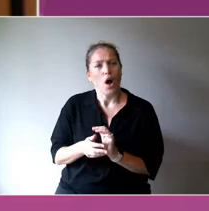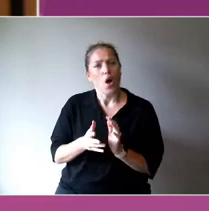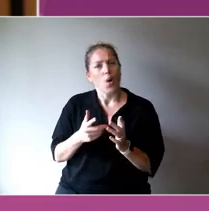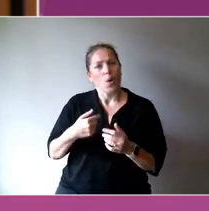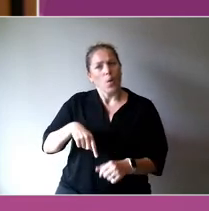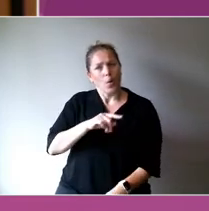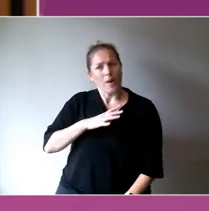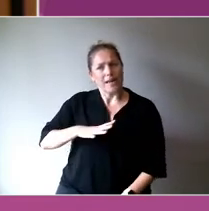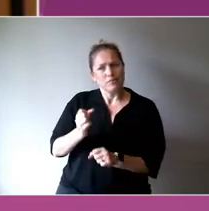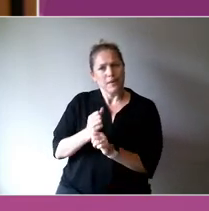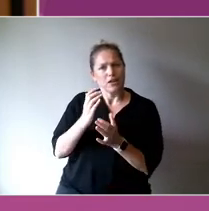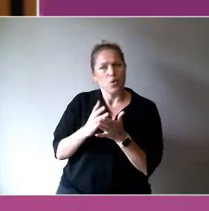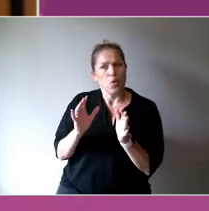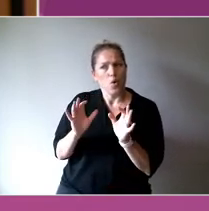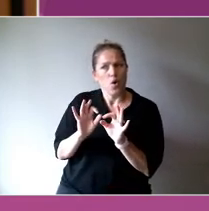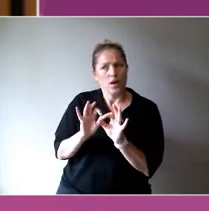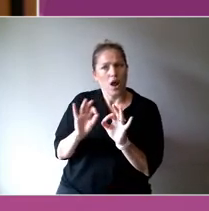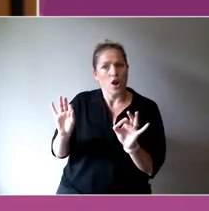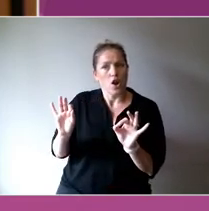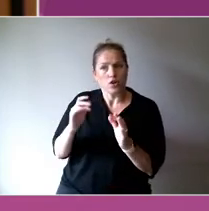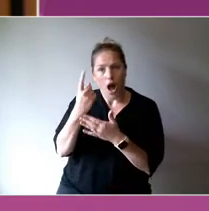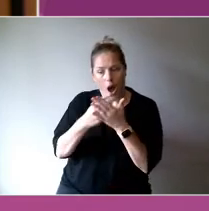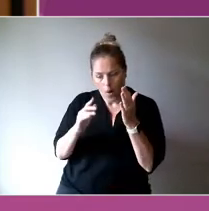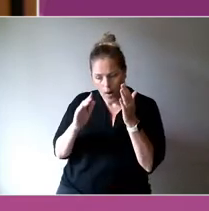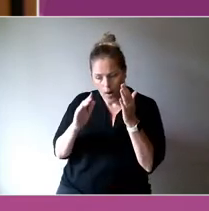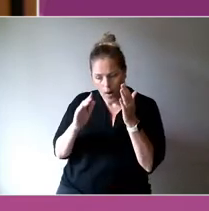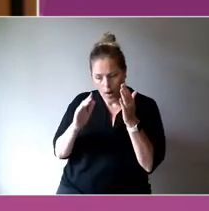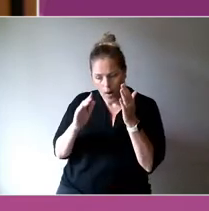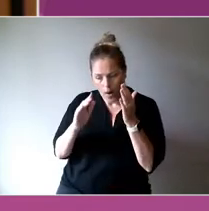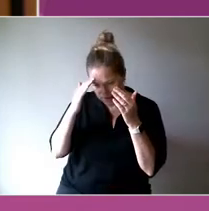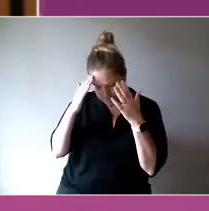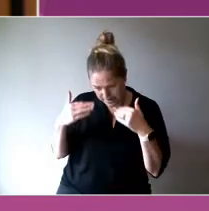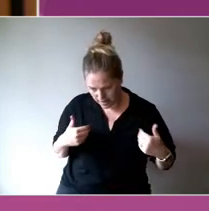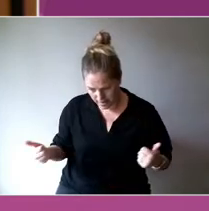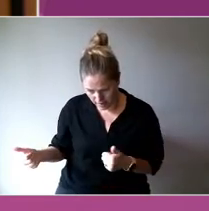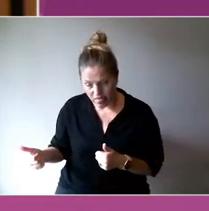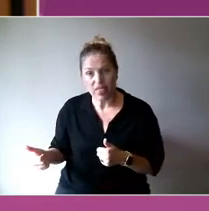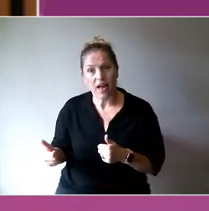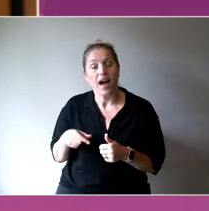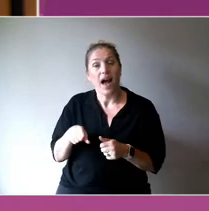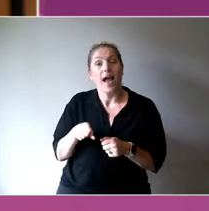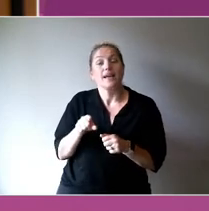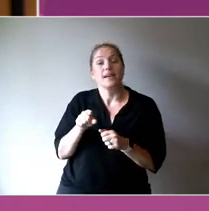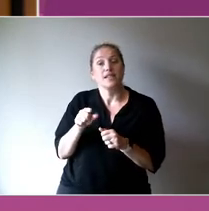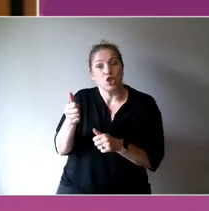providing that personhood, again, it's arts as a mechanism that can be so powerful in